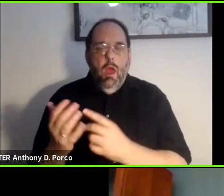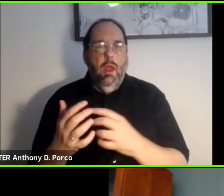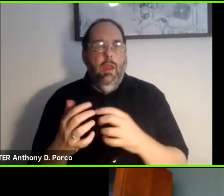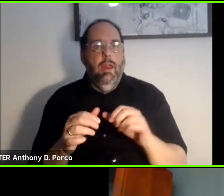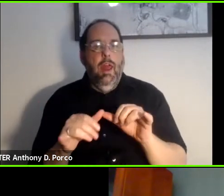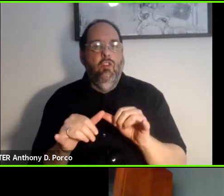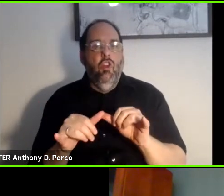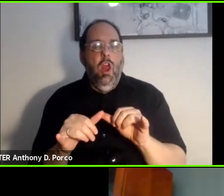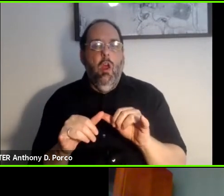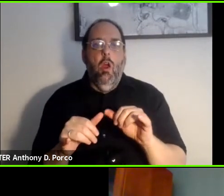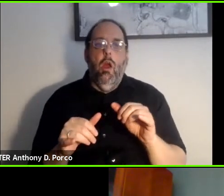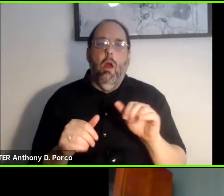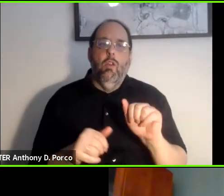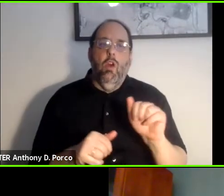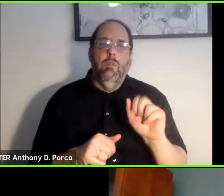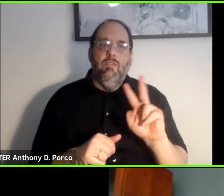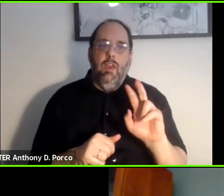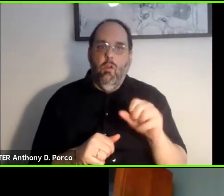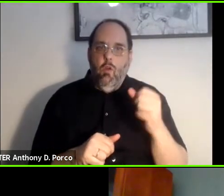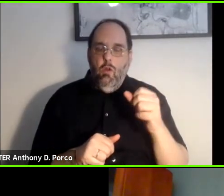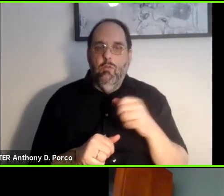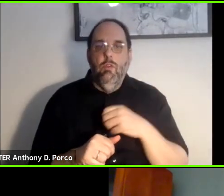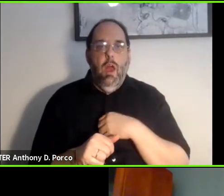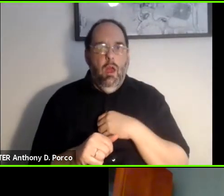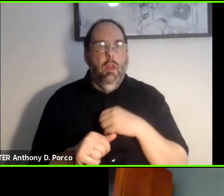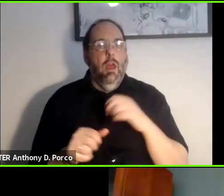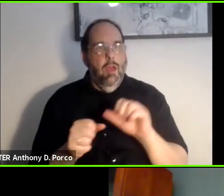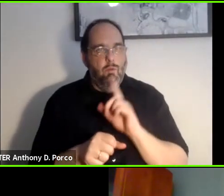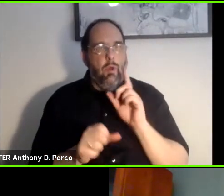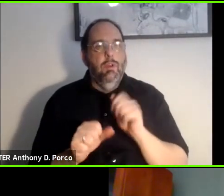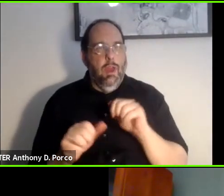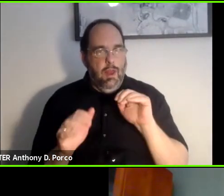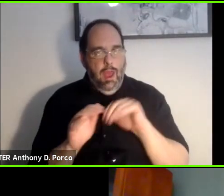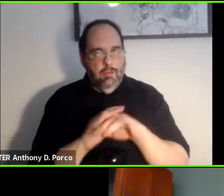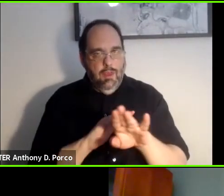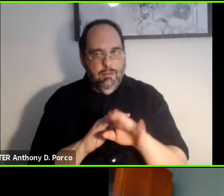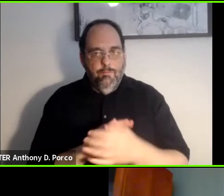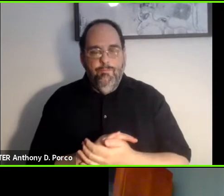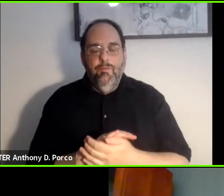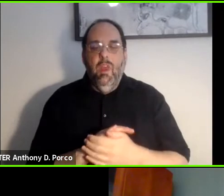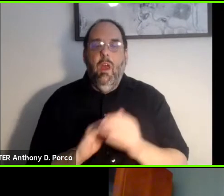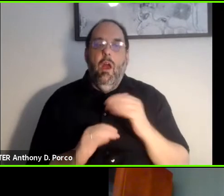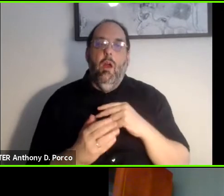autonomous vehicles that are accessible to all passengers. Our program this afternoon will